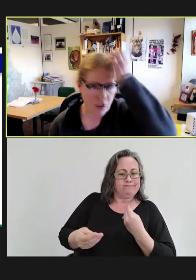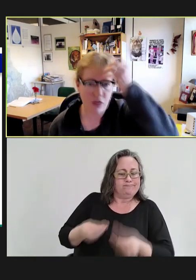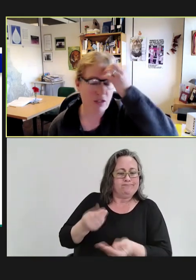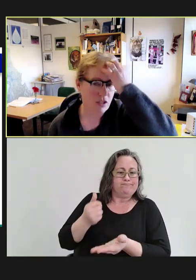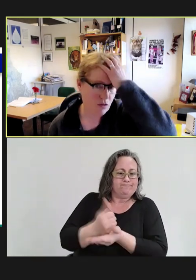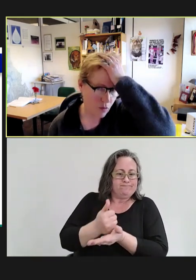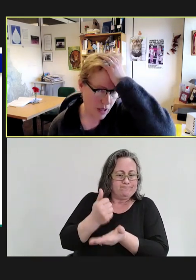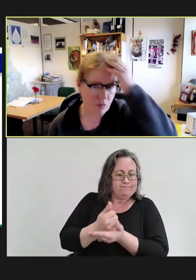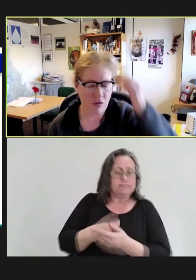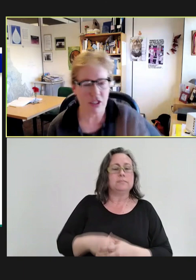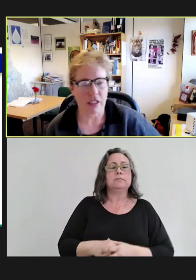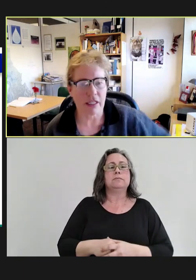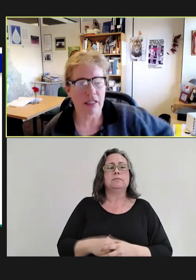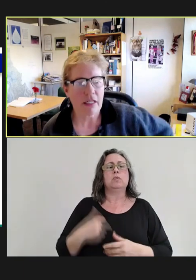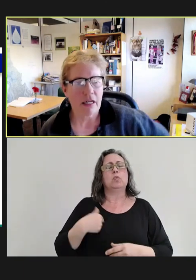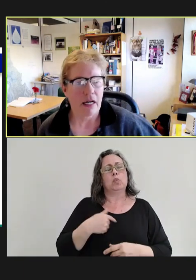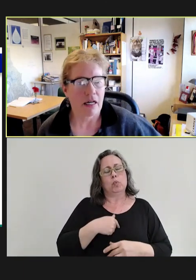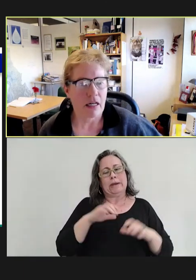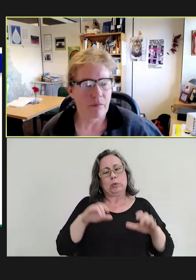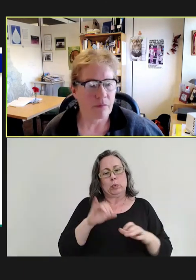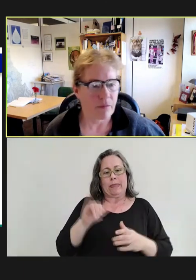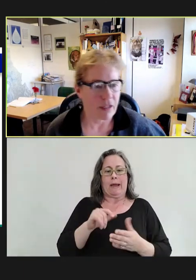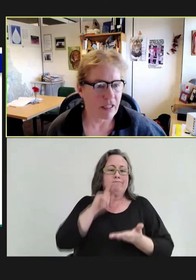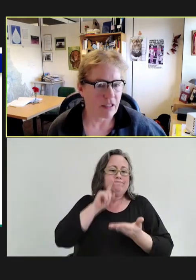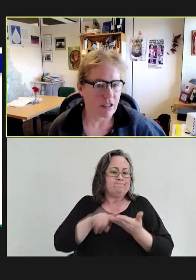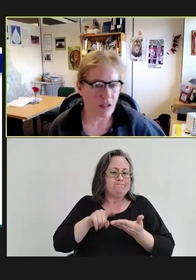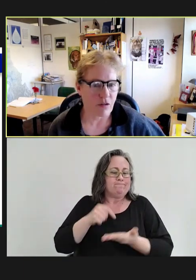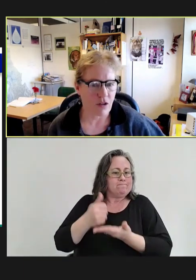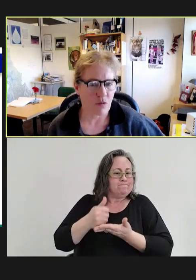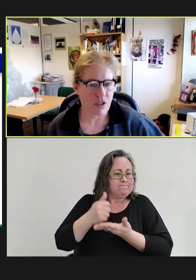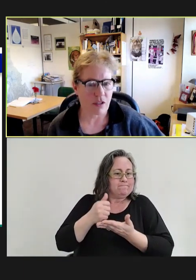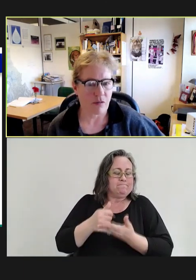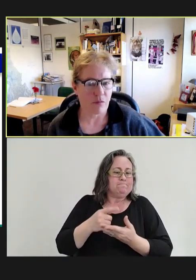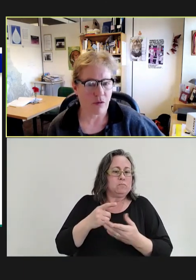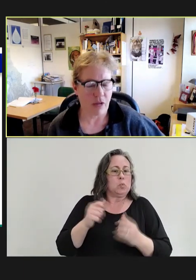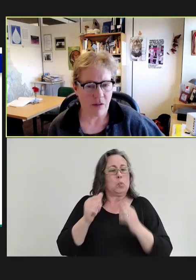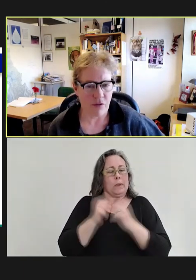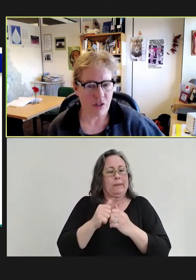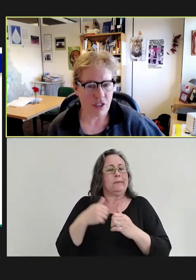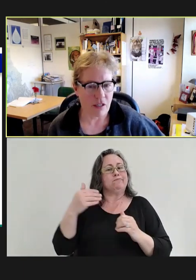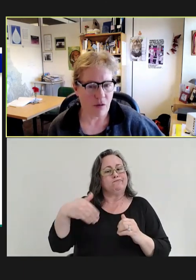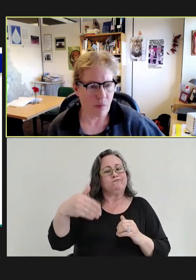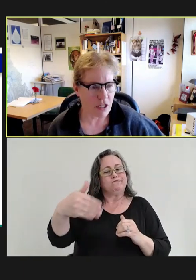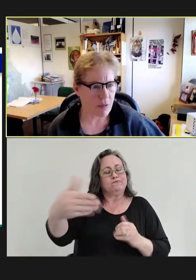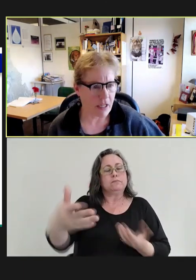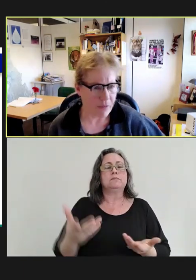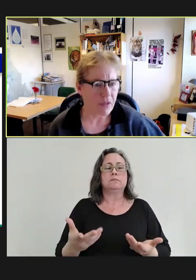We do these quite routinely. And this was an effort that we participated in.